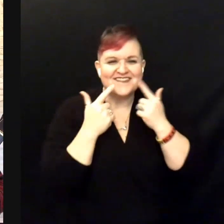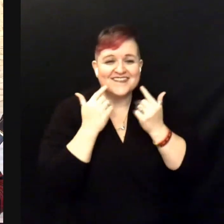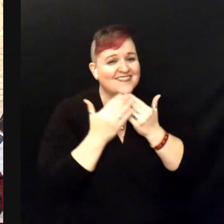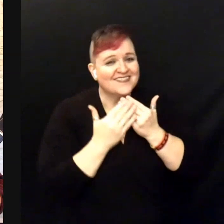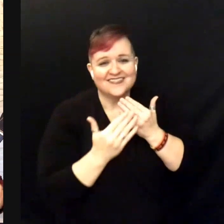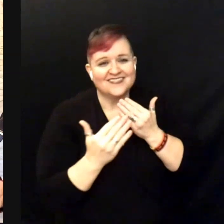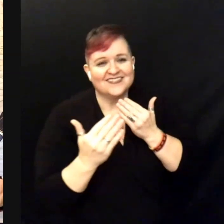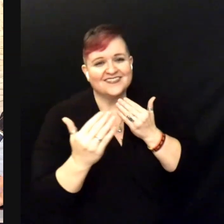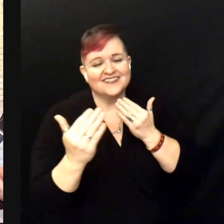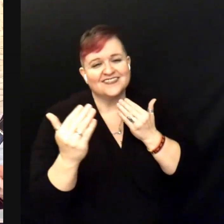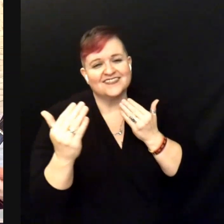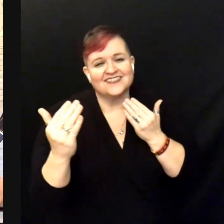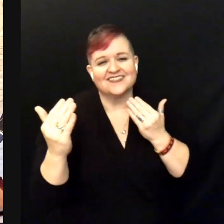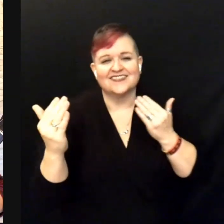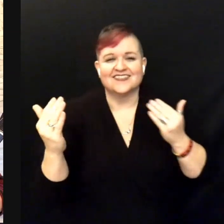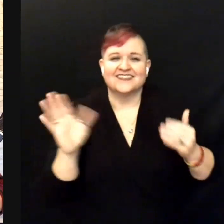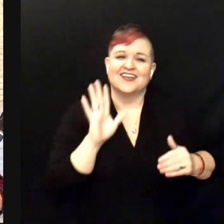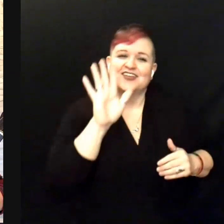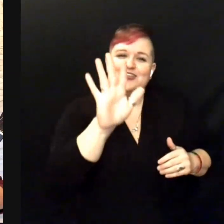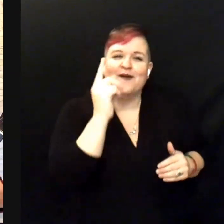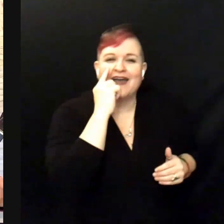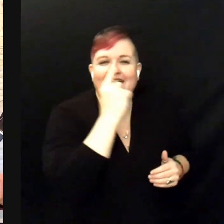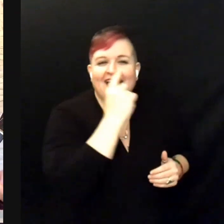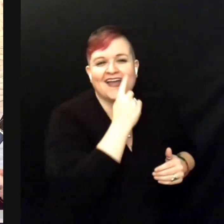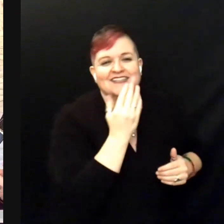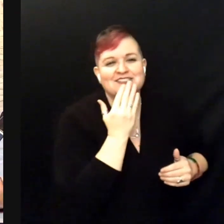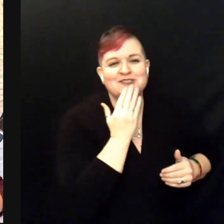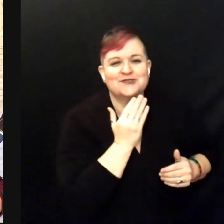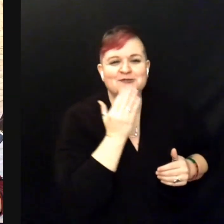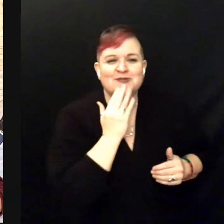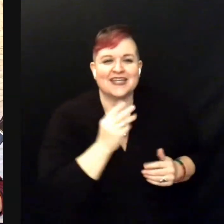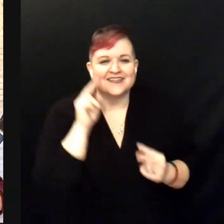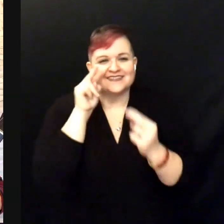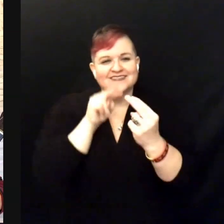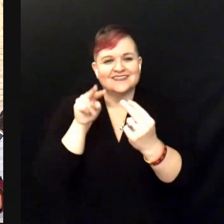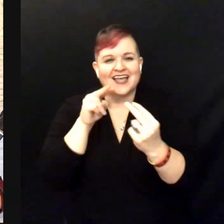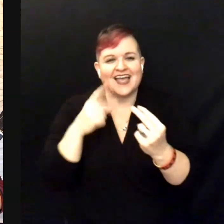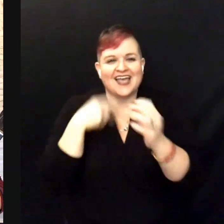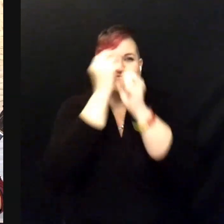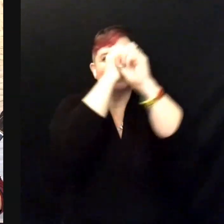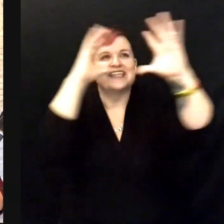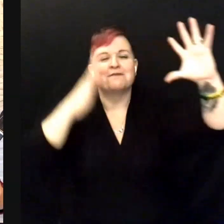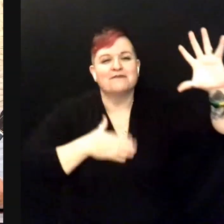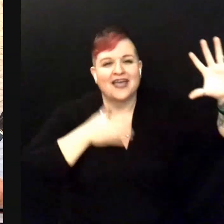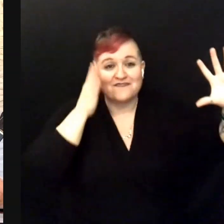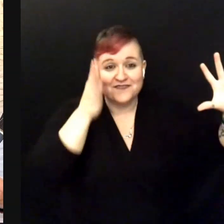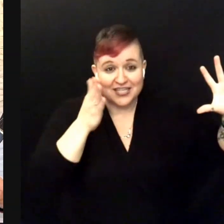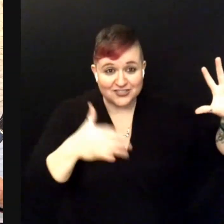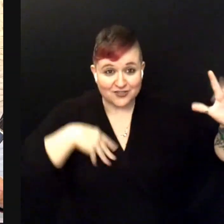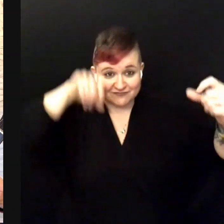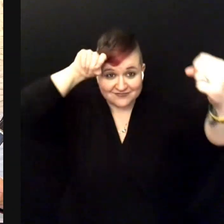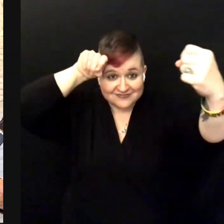There in your sweet eyes I see my future I hope you feel the same